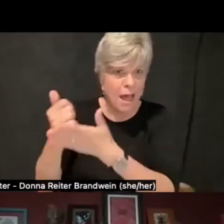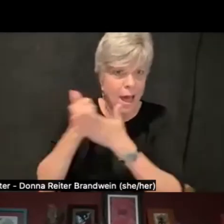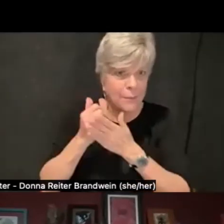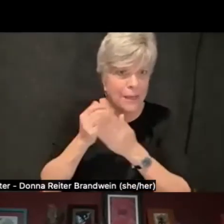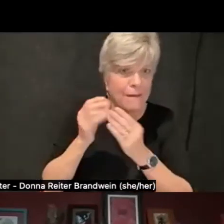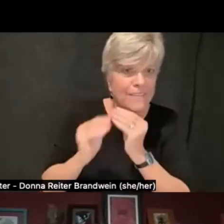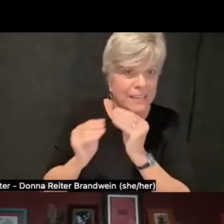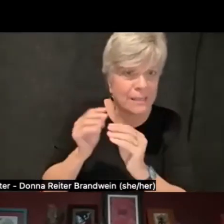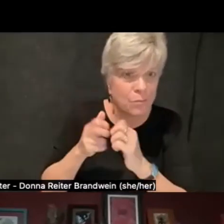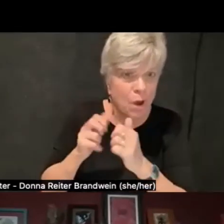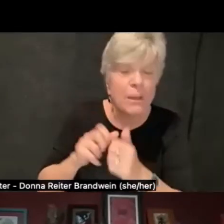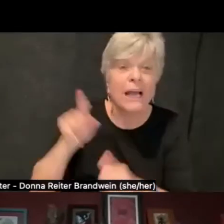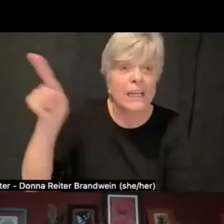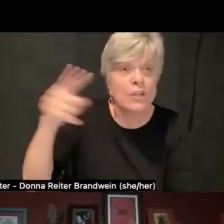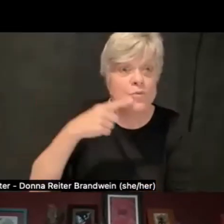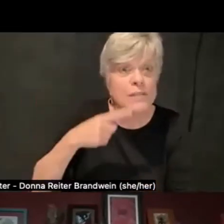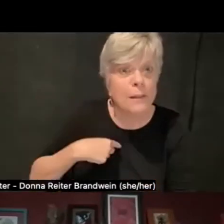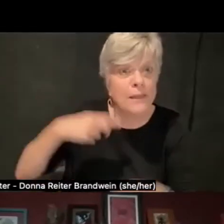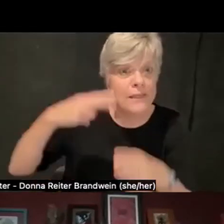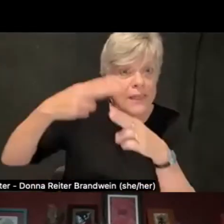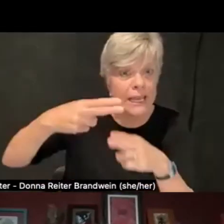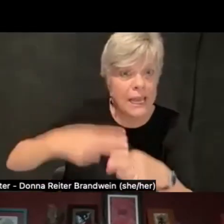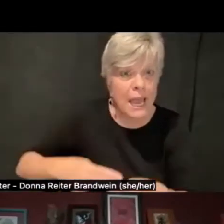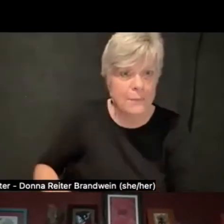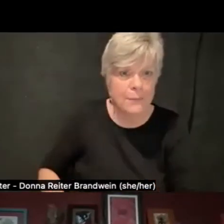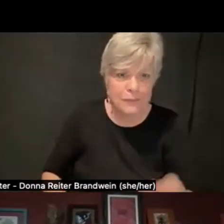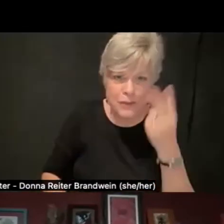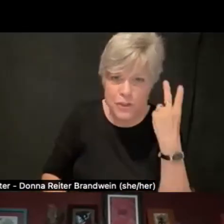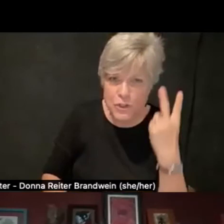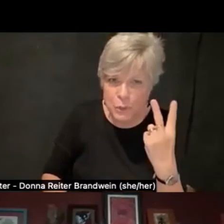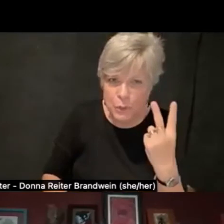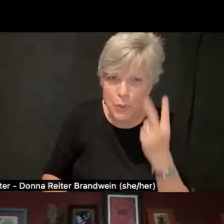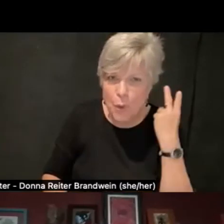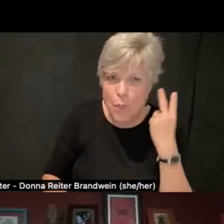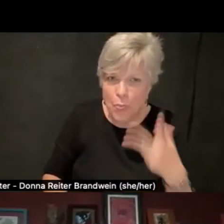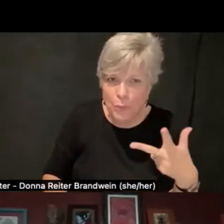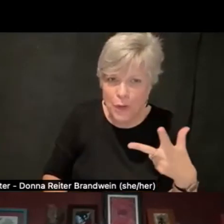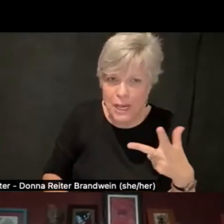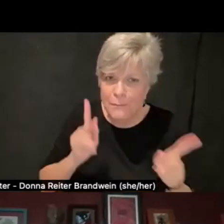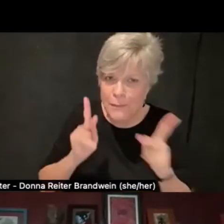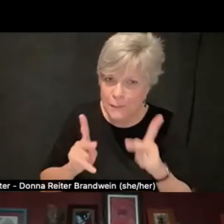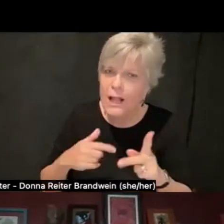can you give me the names of at least two or three people that I should talk to?"